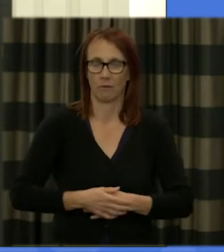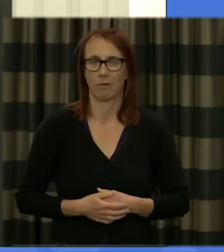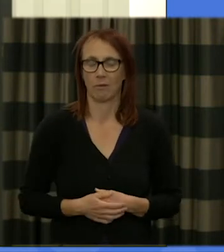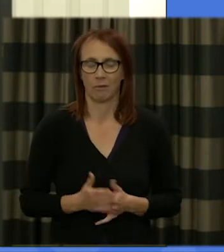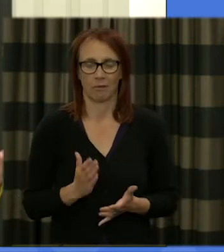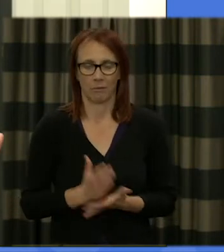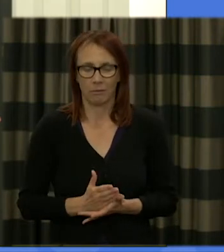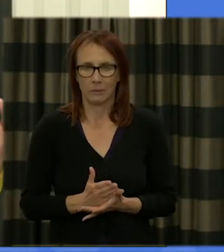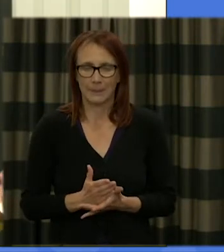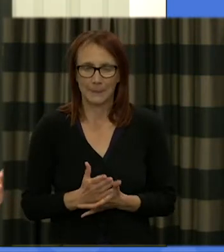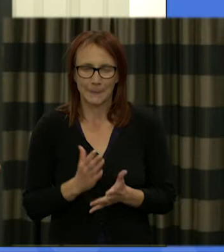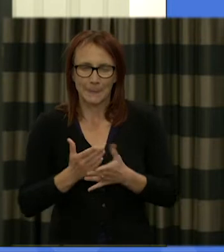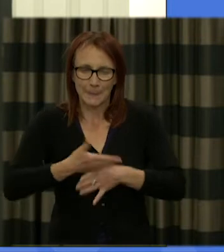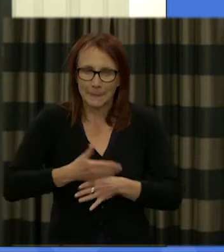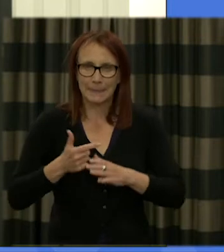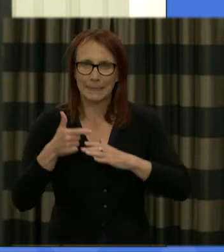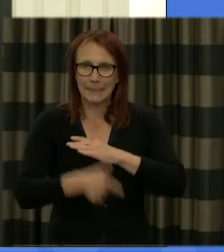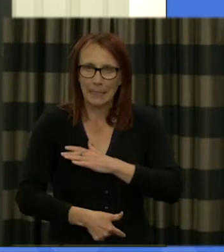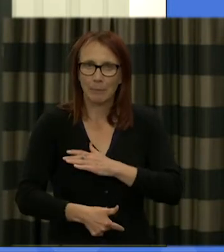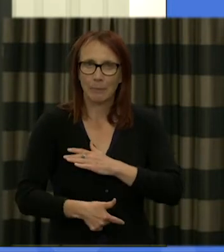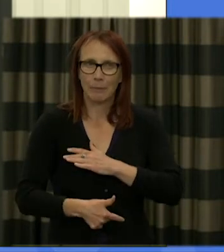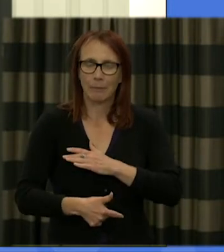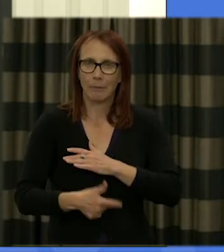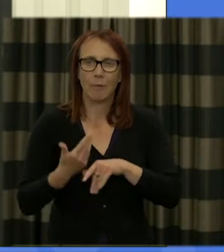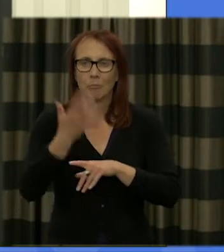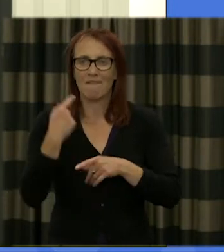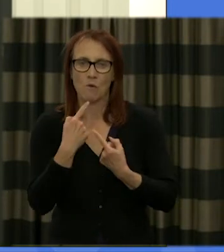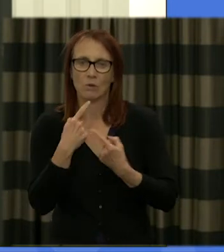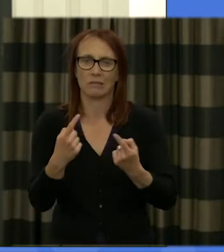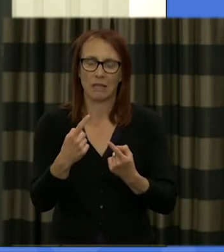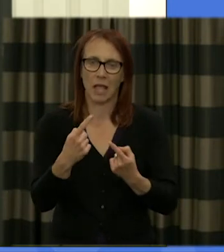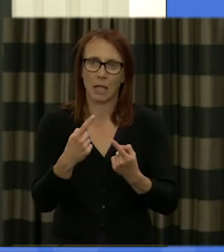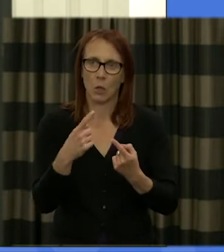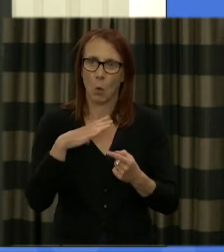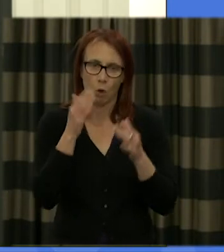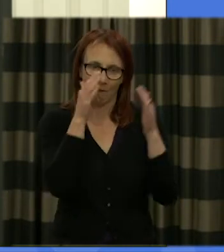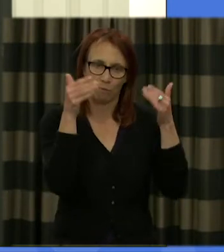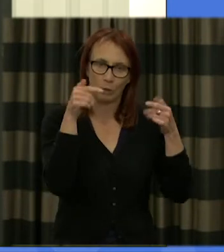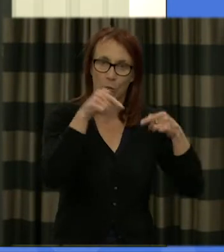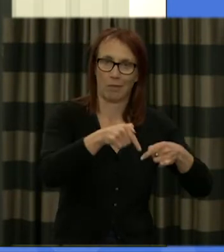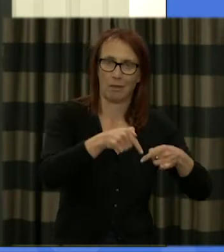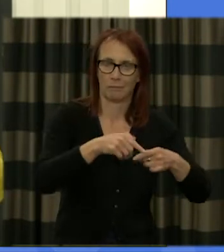meaty issues that you highlighted as your areas of focus so I'd like to ask